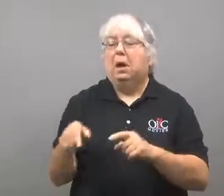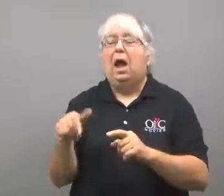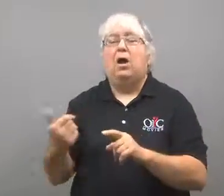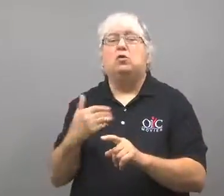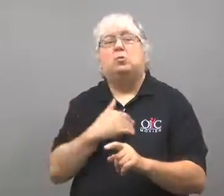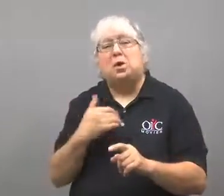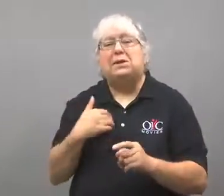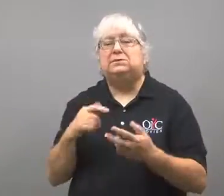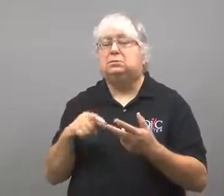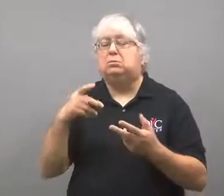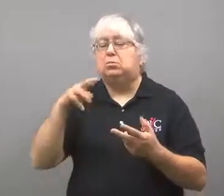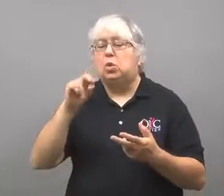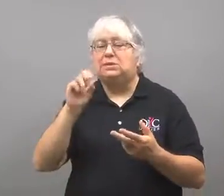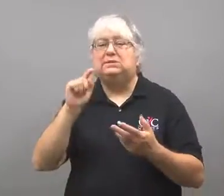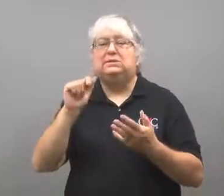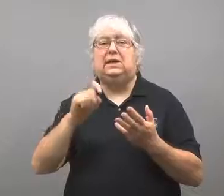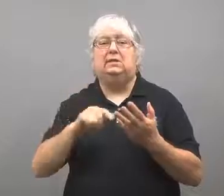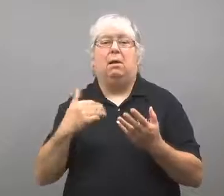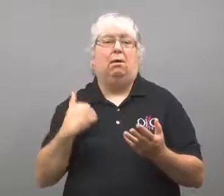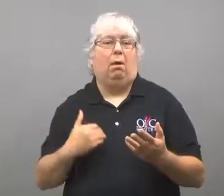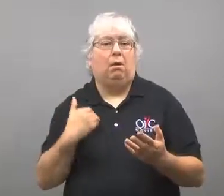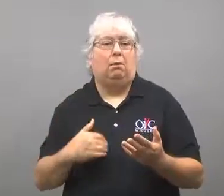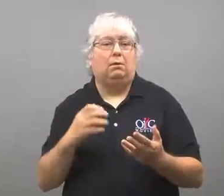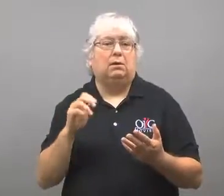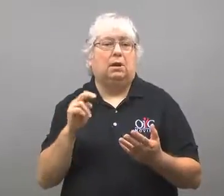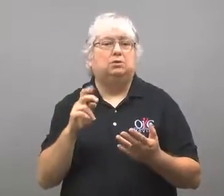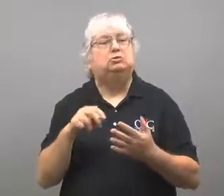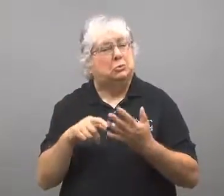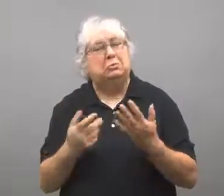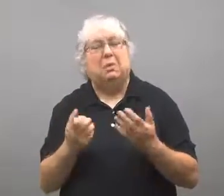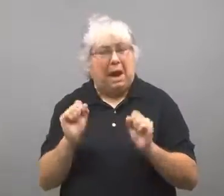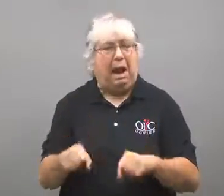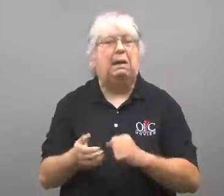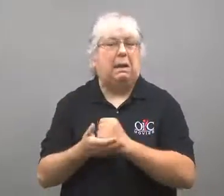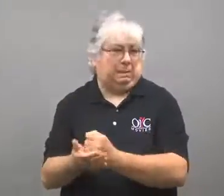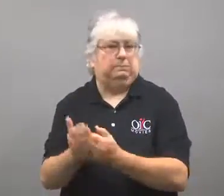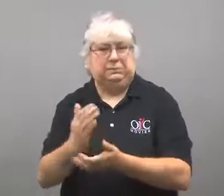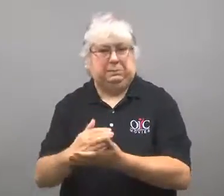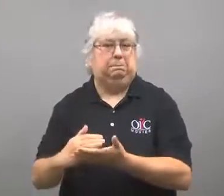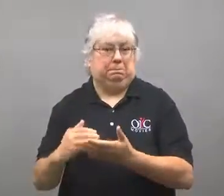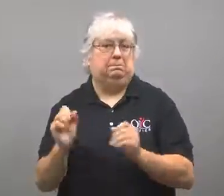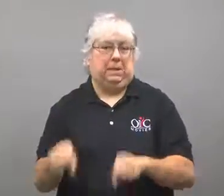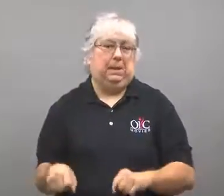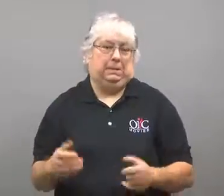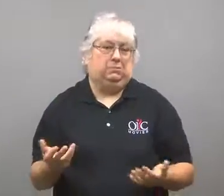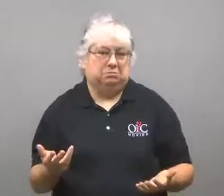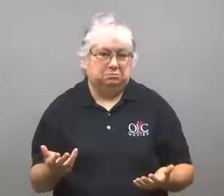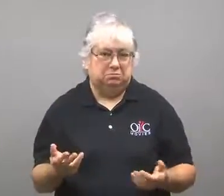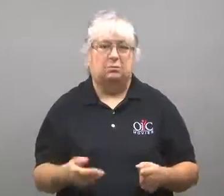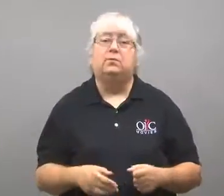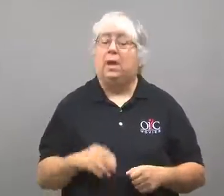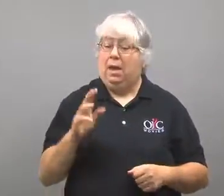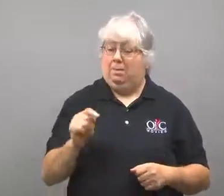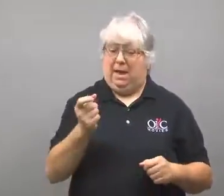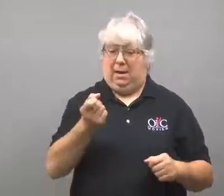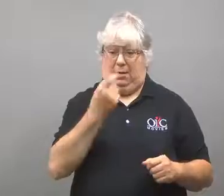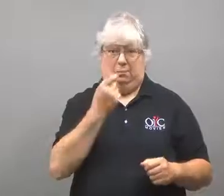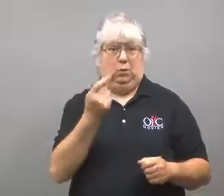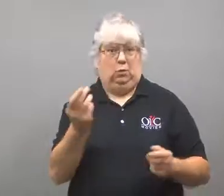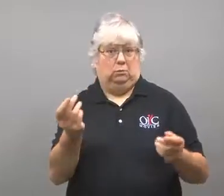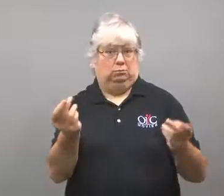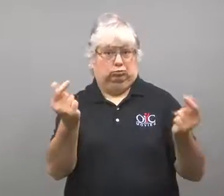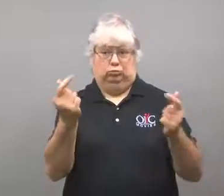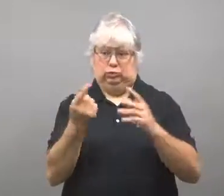such as breast, prostate and lung, though not as much.